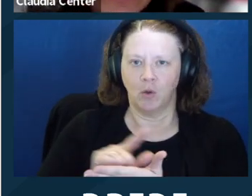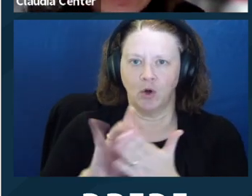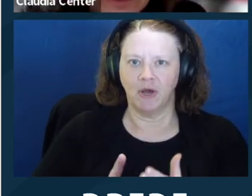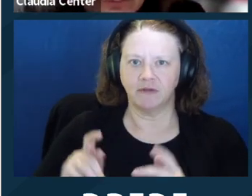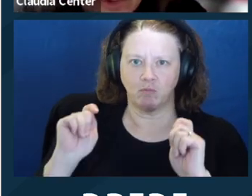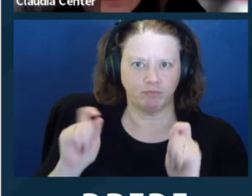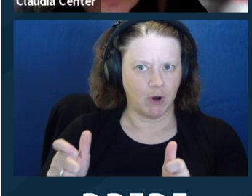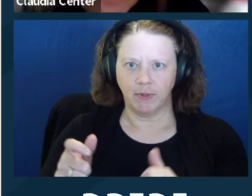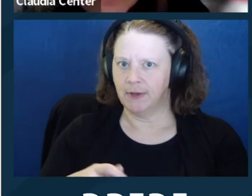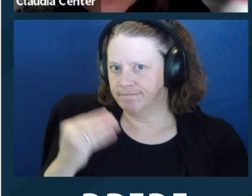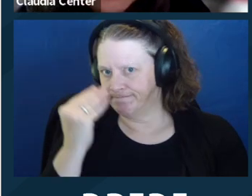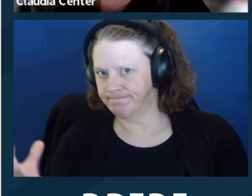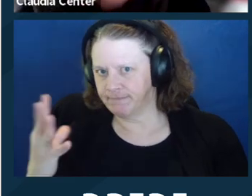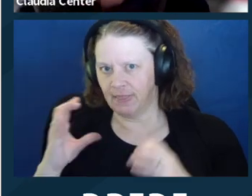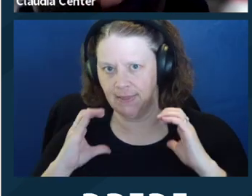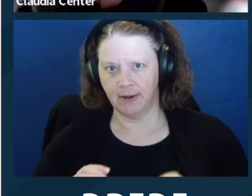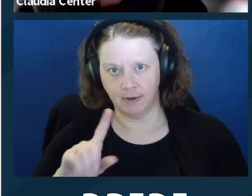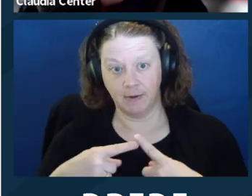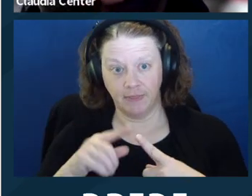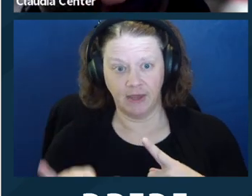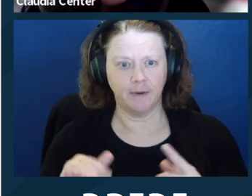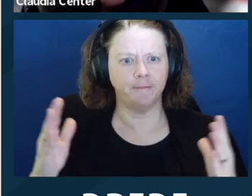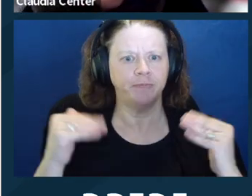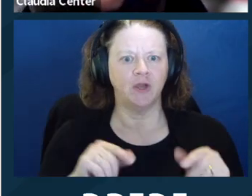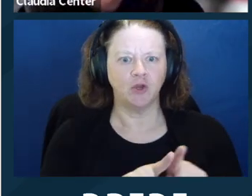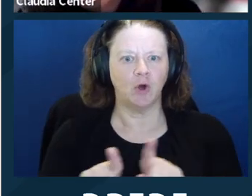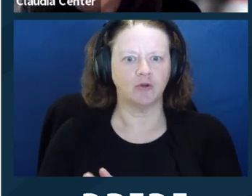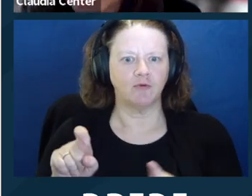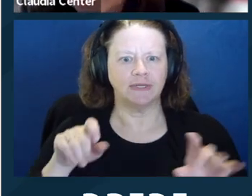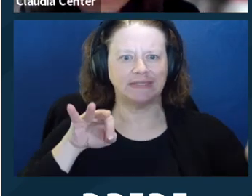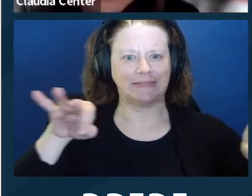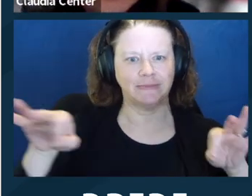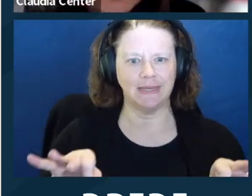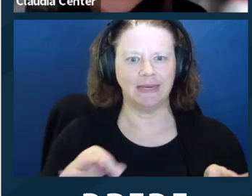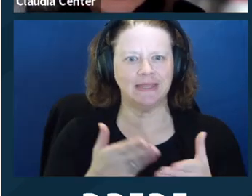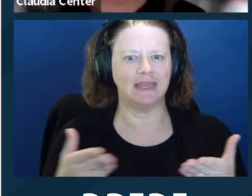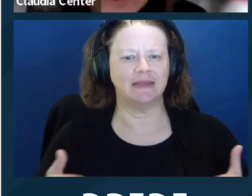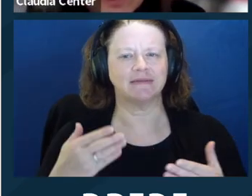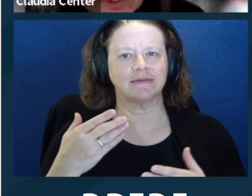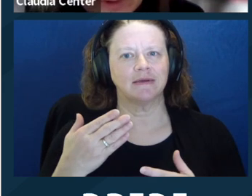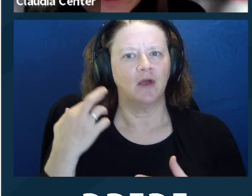reasonably informed about significant developments, and promptly comply with reasonable requests